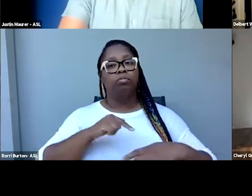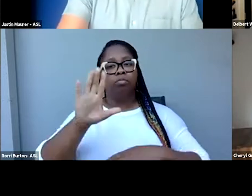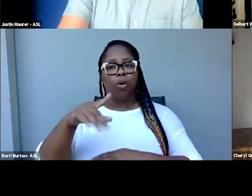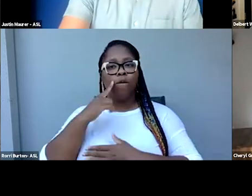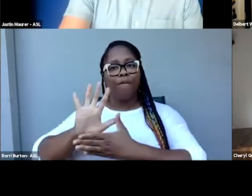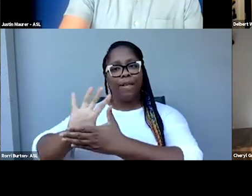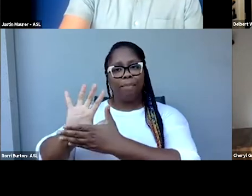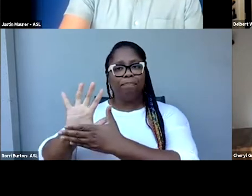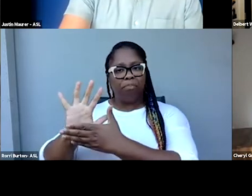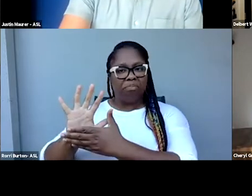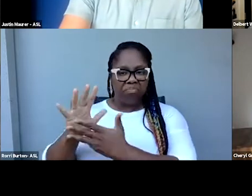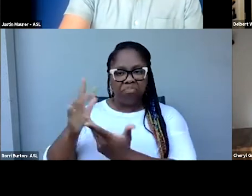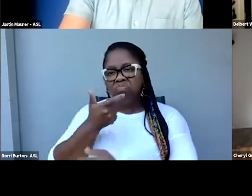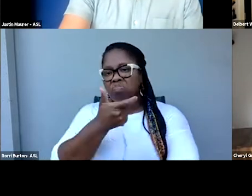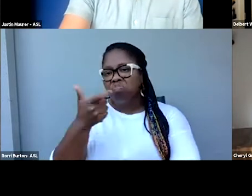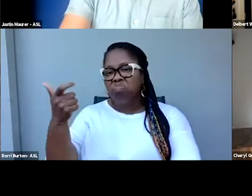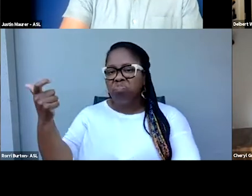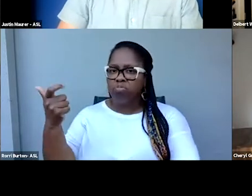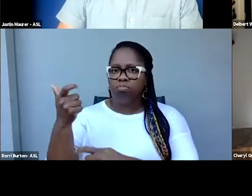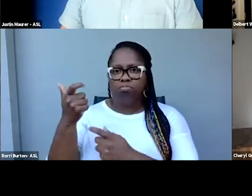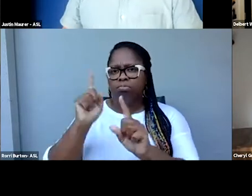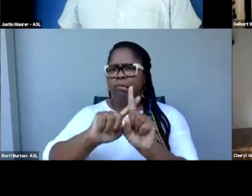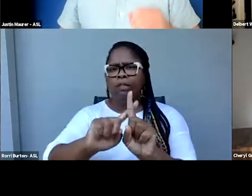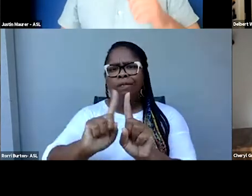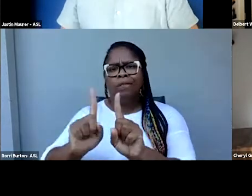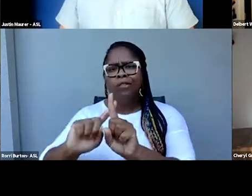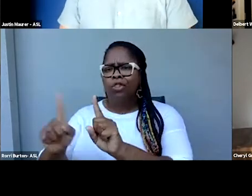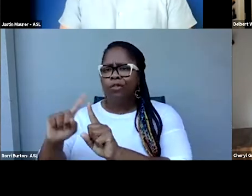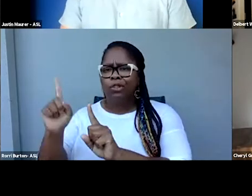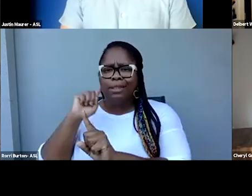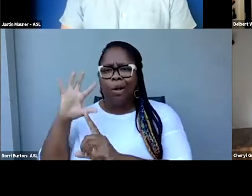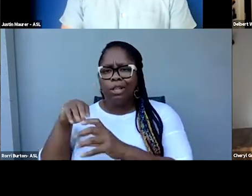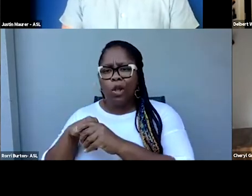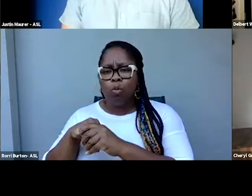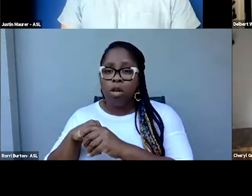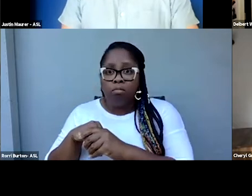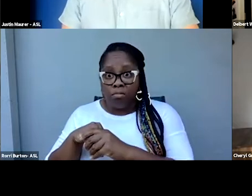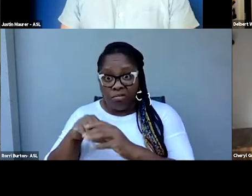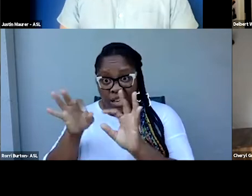there may be a lot of sounds that potentially could be captioned.